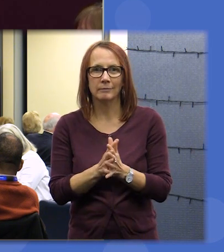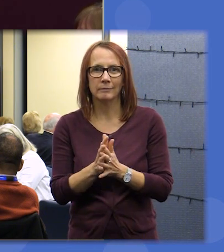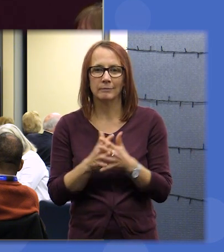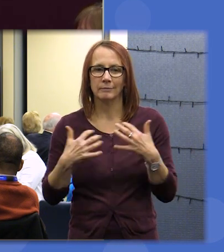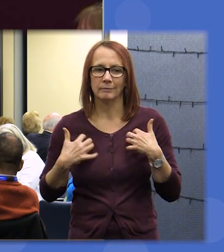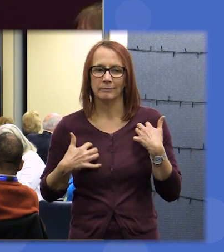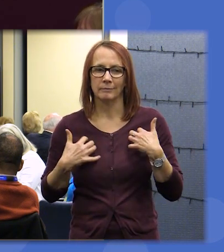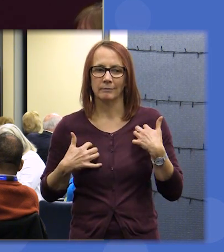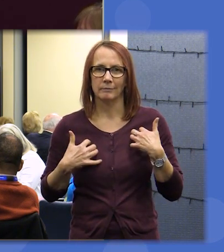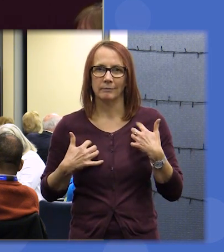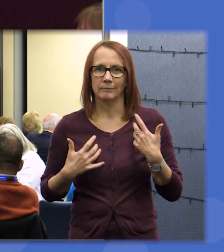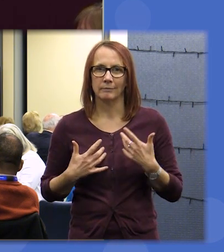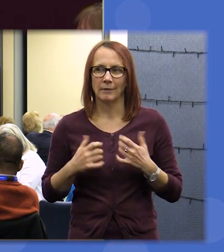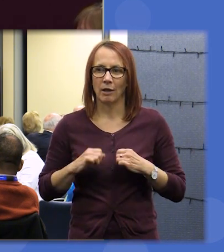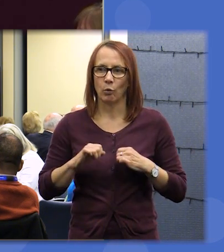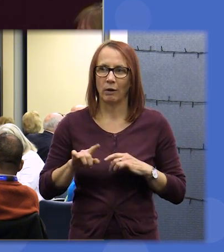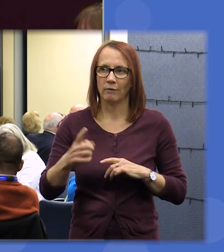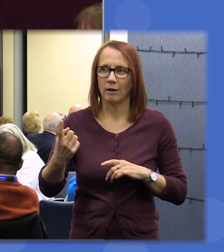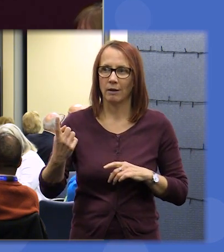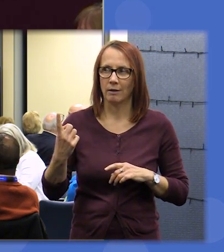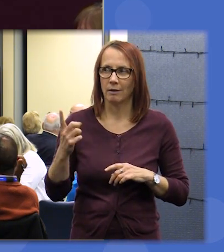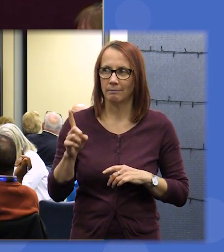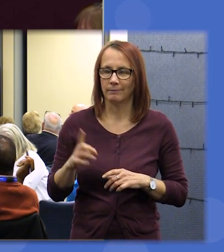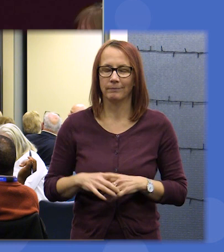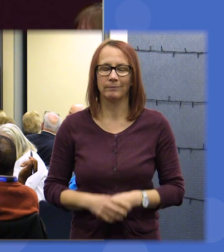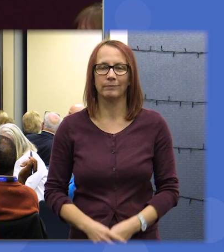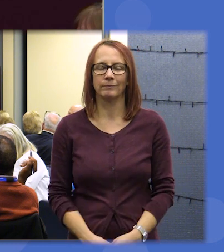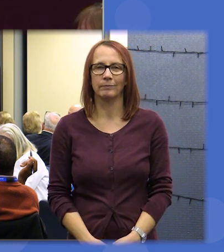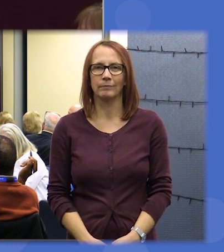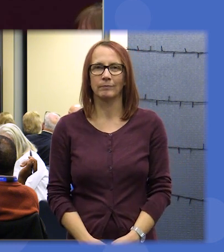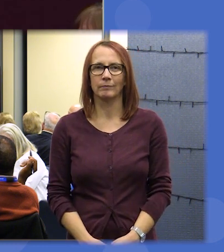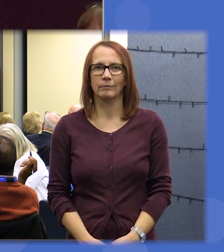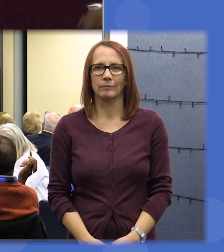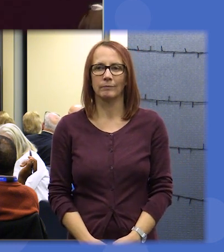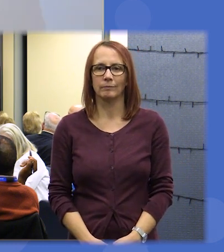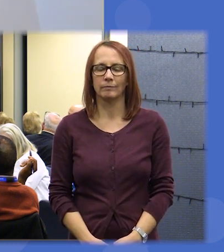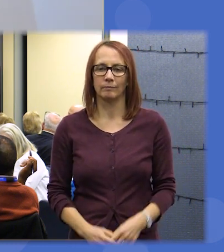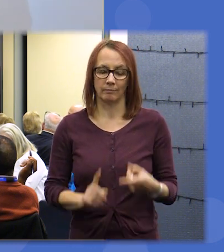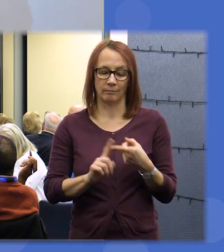takes a bit longer hello um our first priority was to be a stable Society yeah